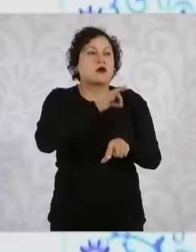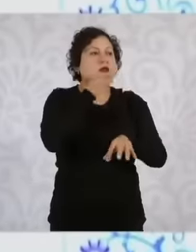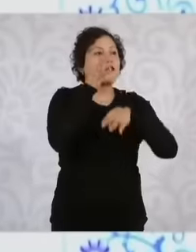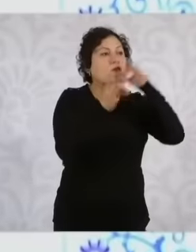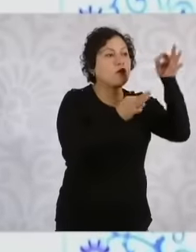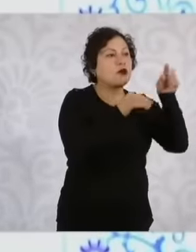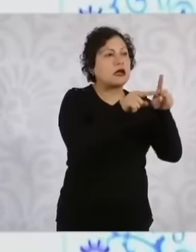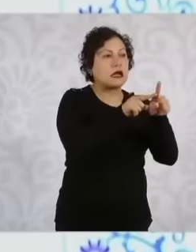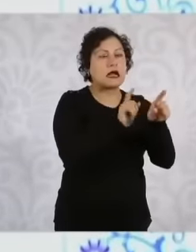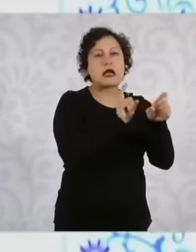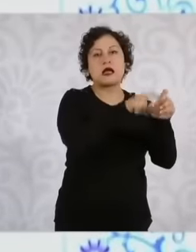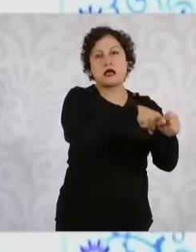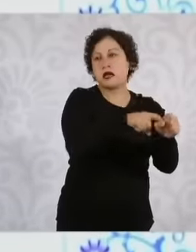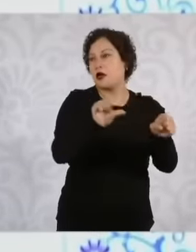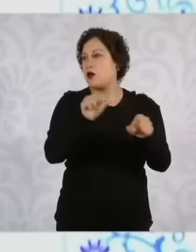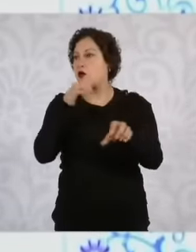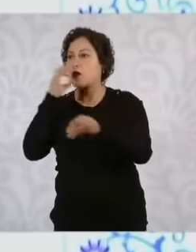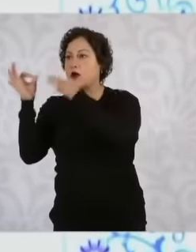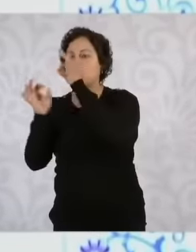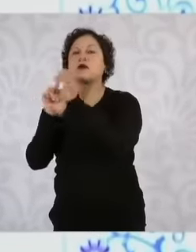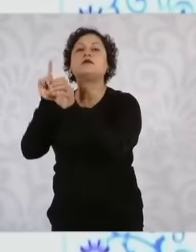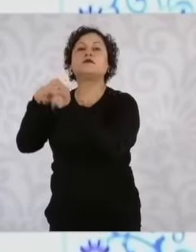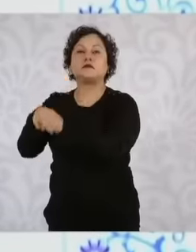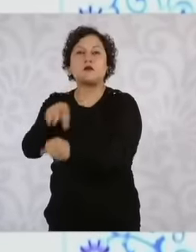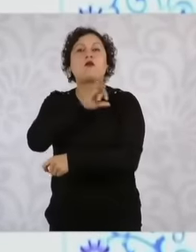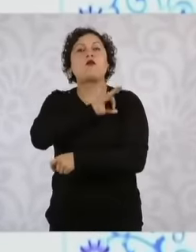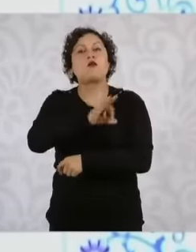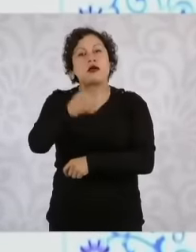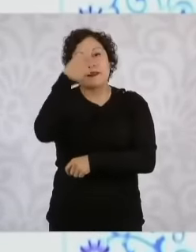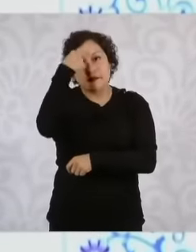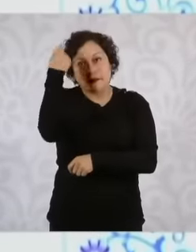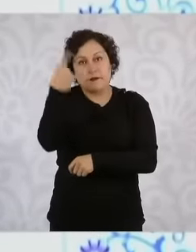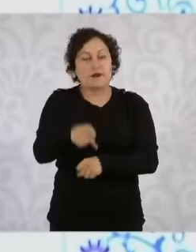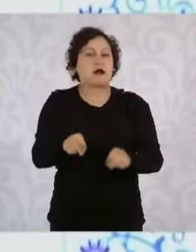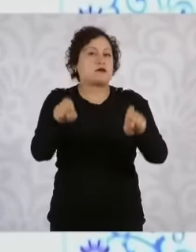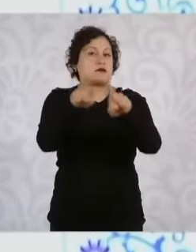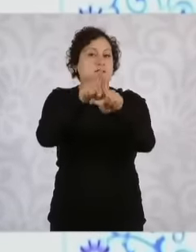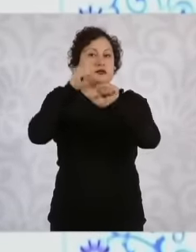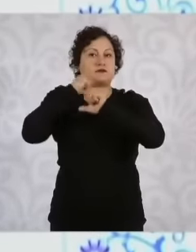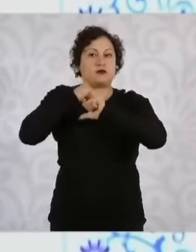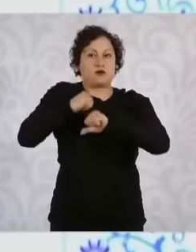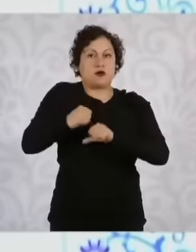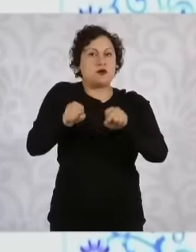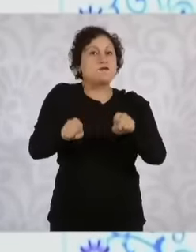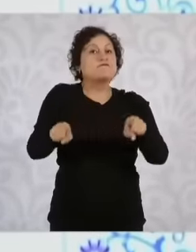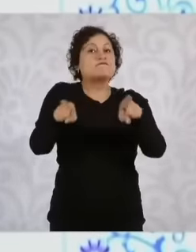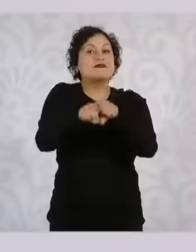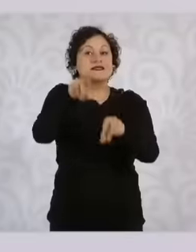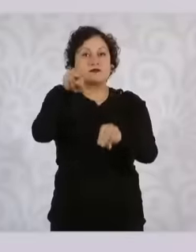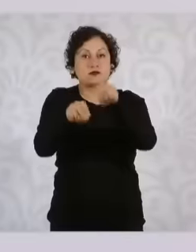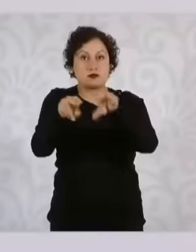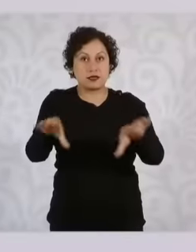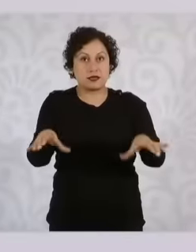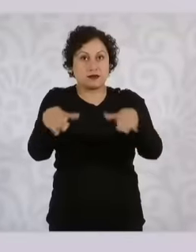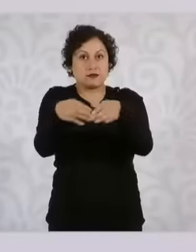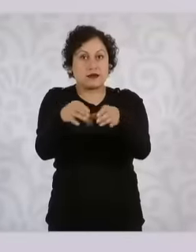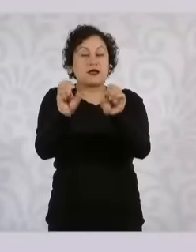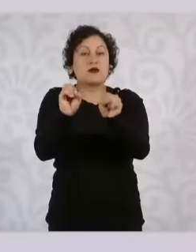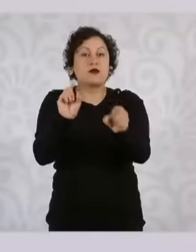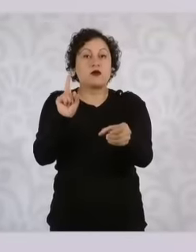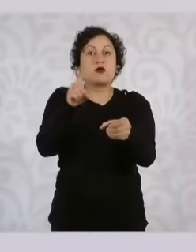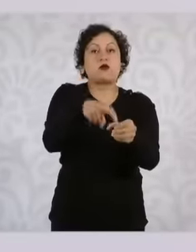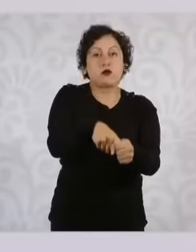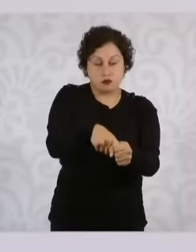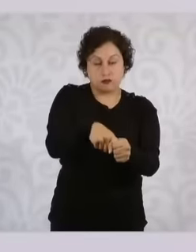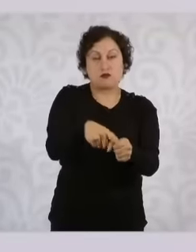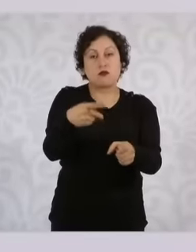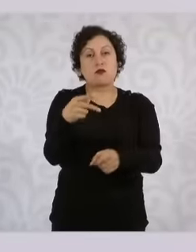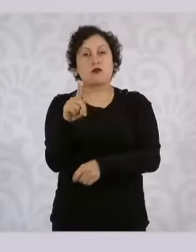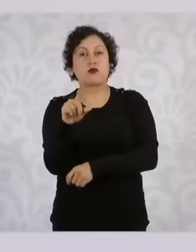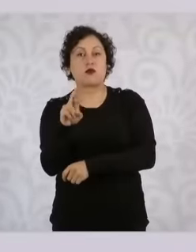issued by the powers for the same position and judicial circuit or multi-member constituency.